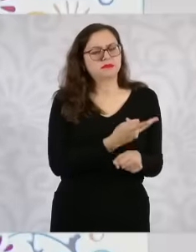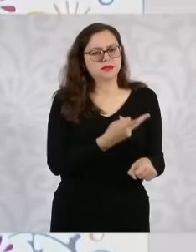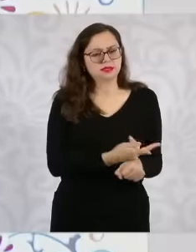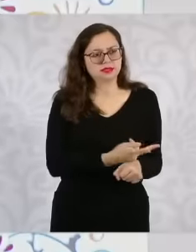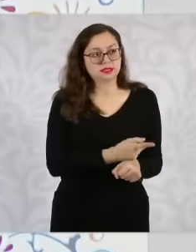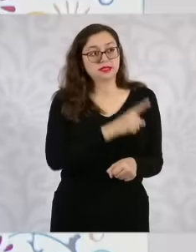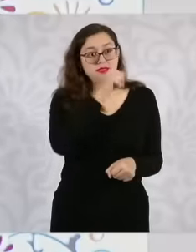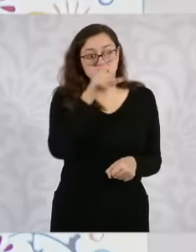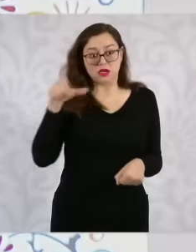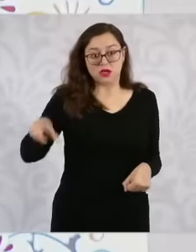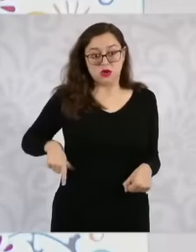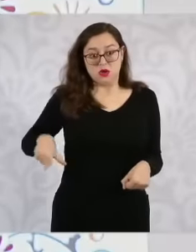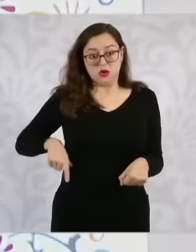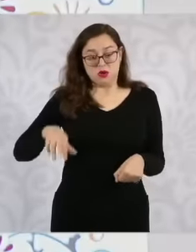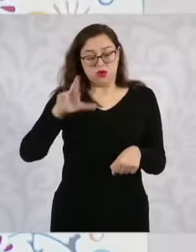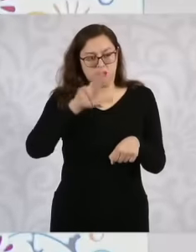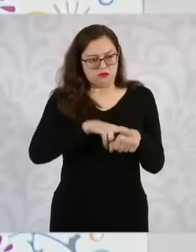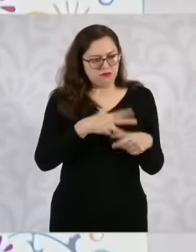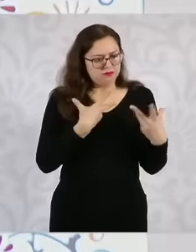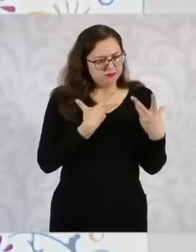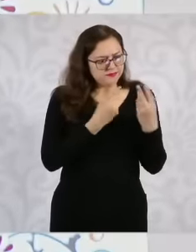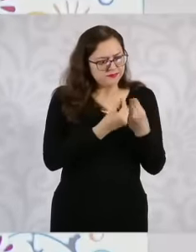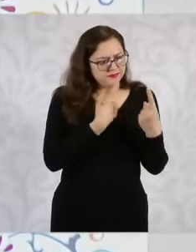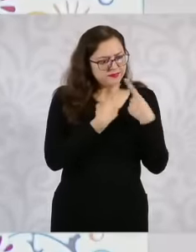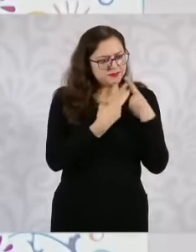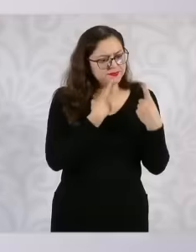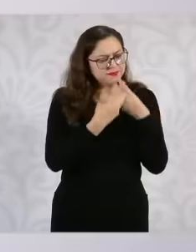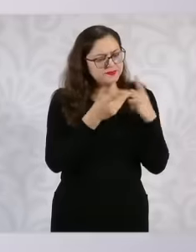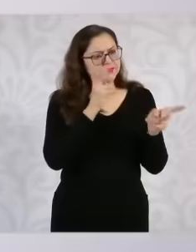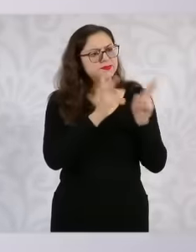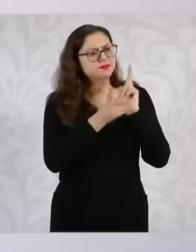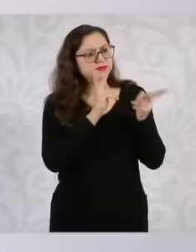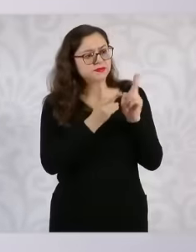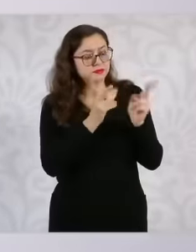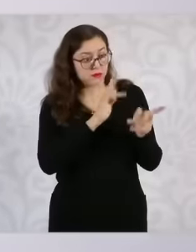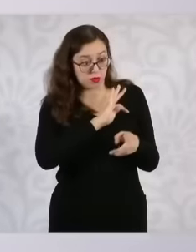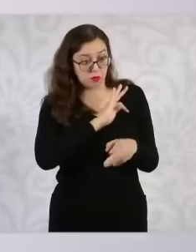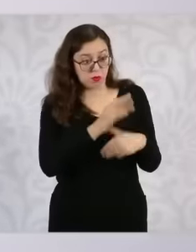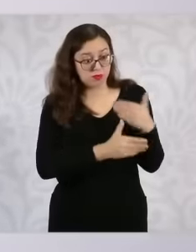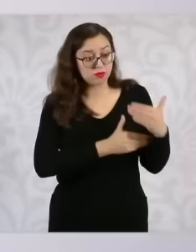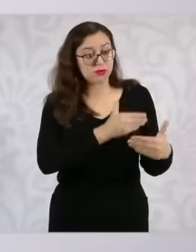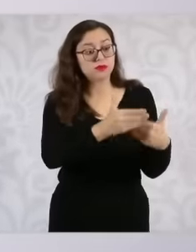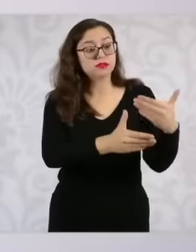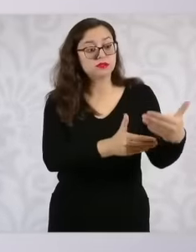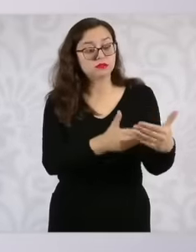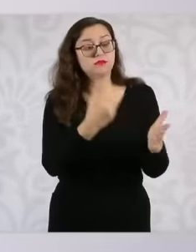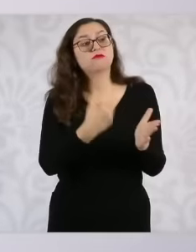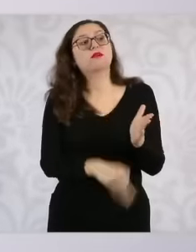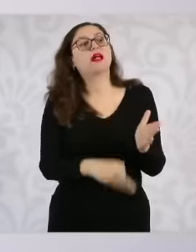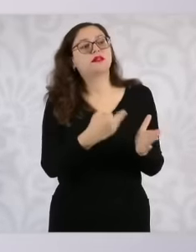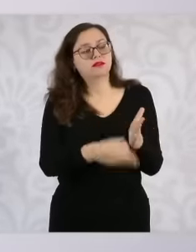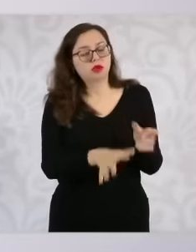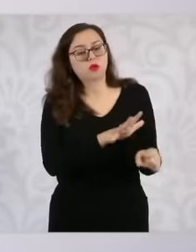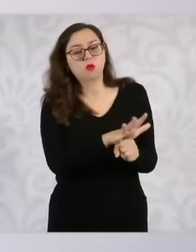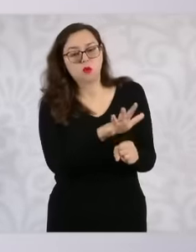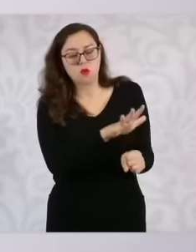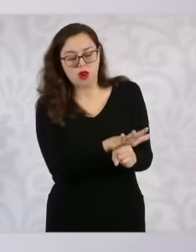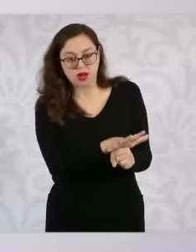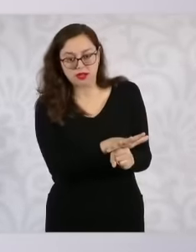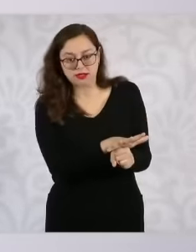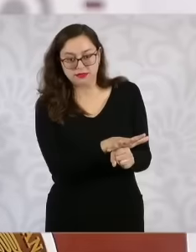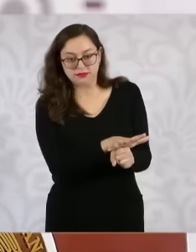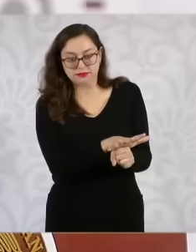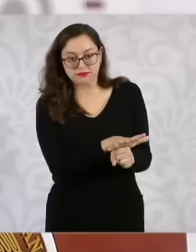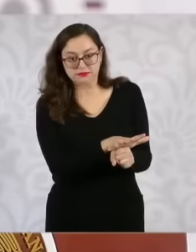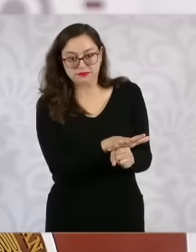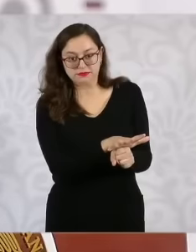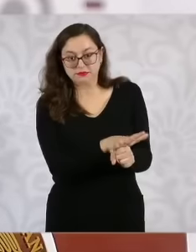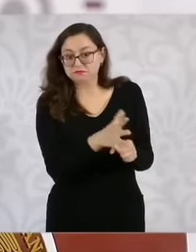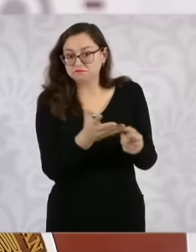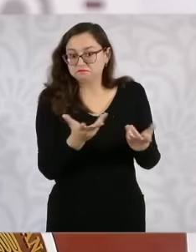governor to see how far we can advance. And what other things can be done, let's not say,